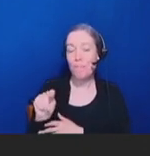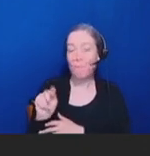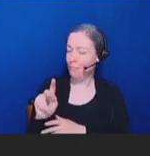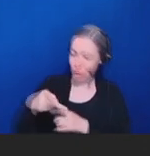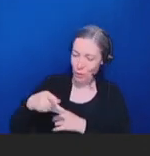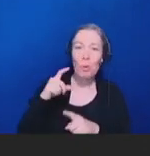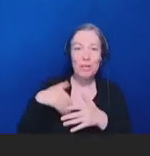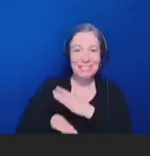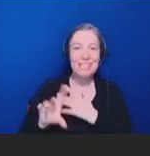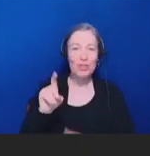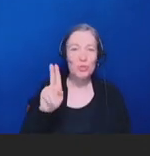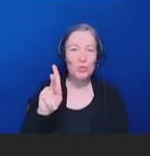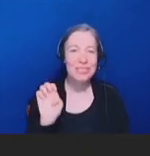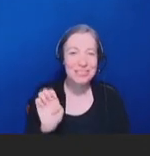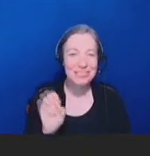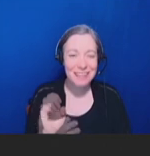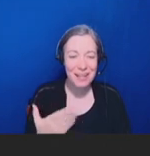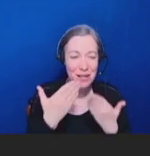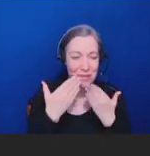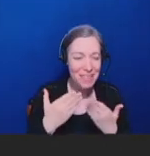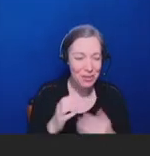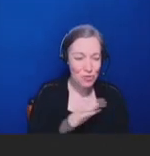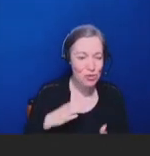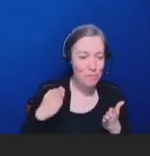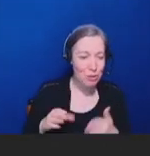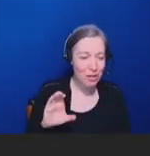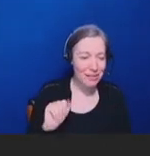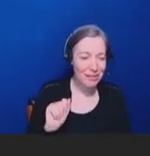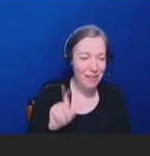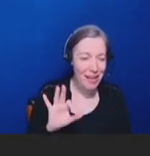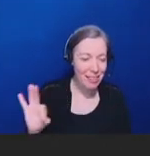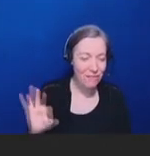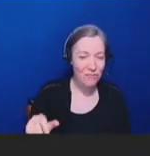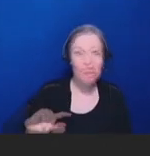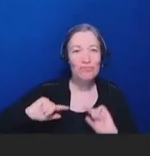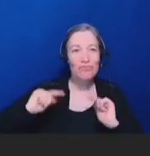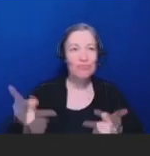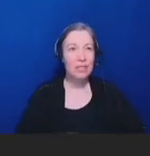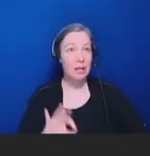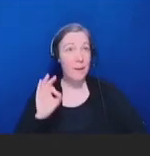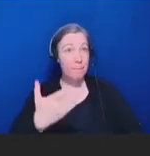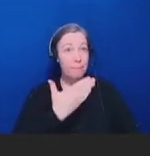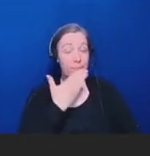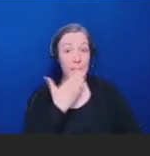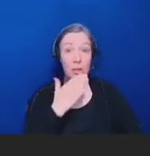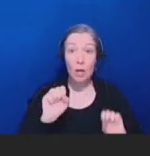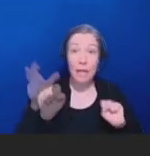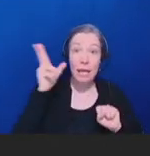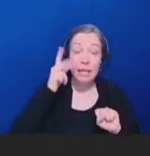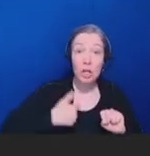being here with us. I give you the floor. >> Robert Califf: Great. Thanks. Can you hear me okay? >> Robert Hopkins, Jr.: You are loud and clear,